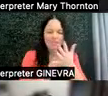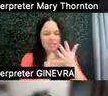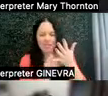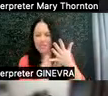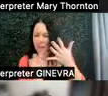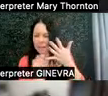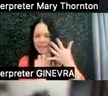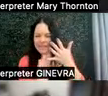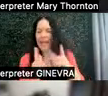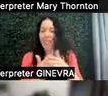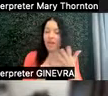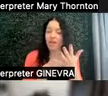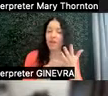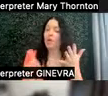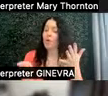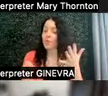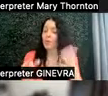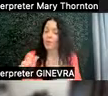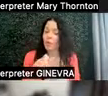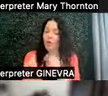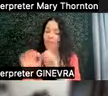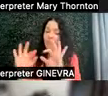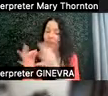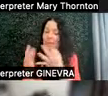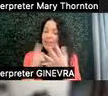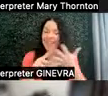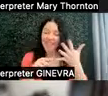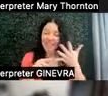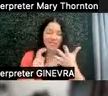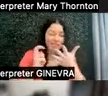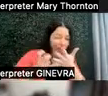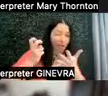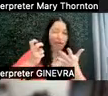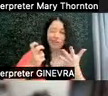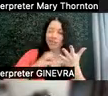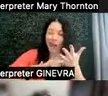and say, this is the area where this person has the most difficulty. This is where we need to start.